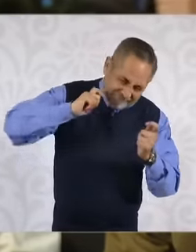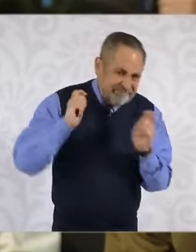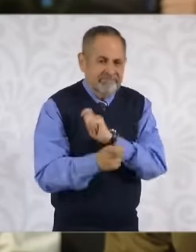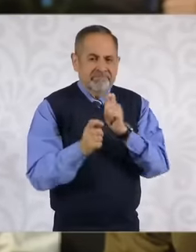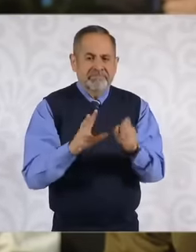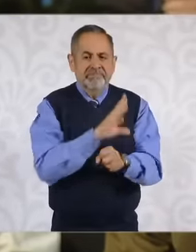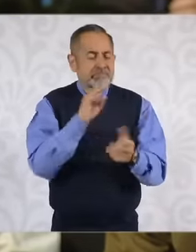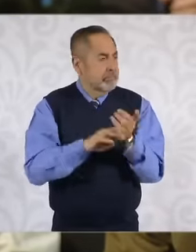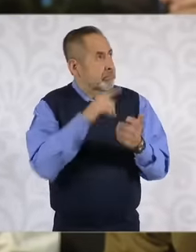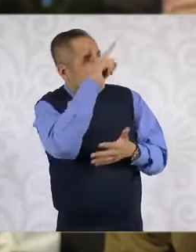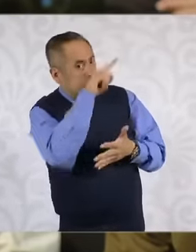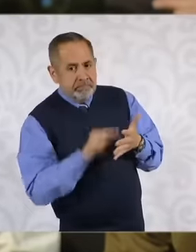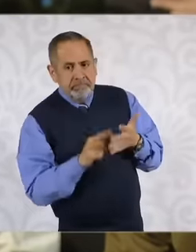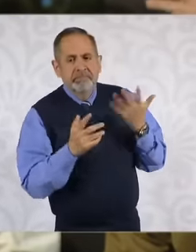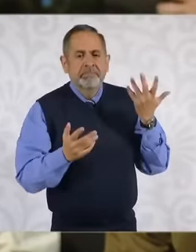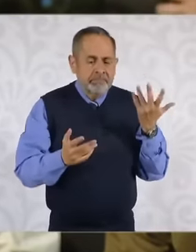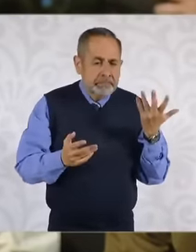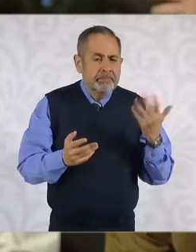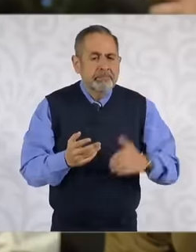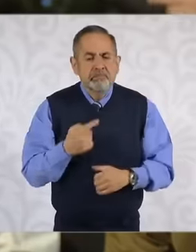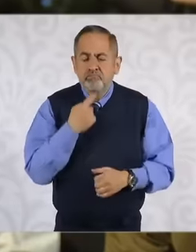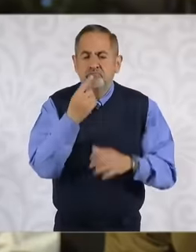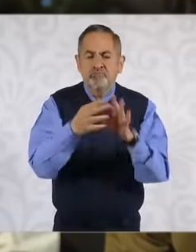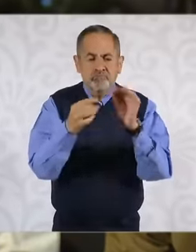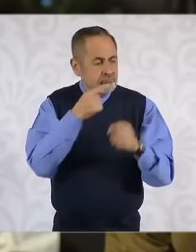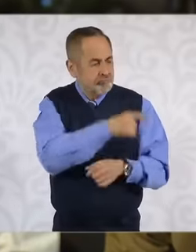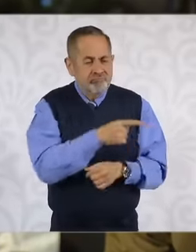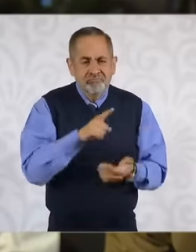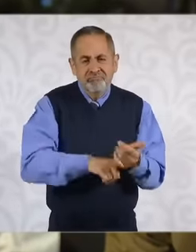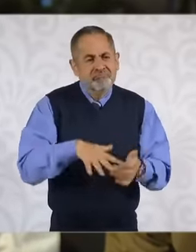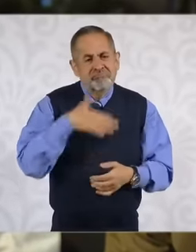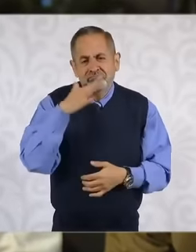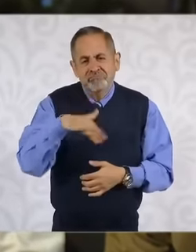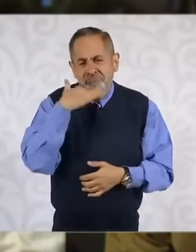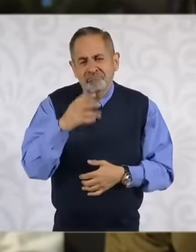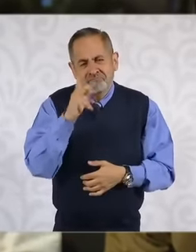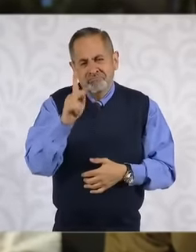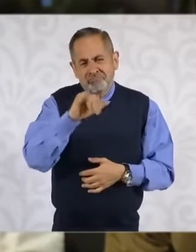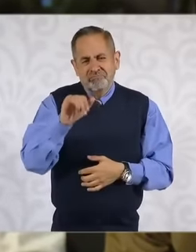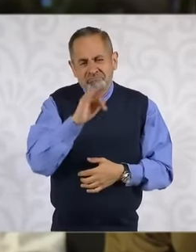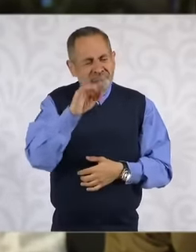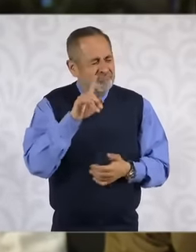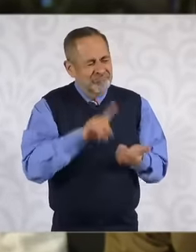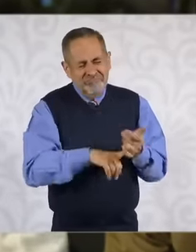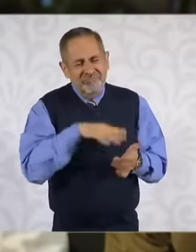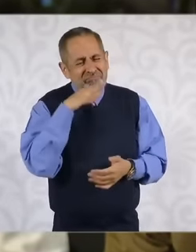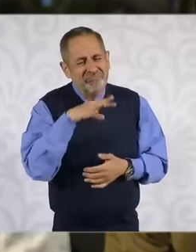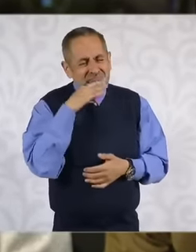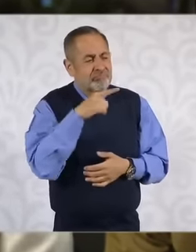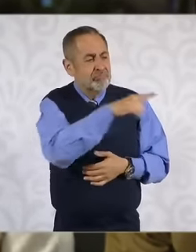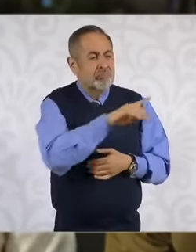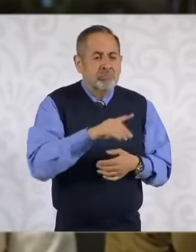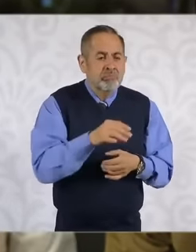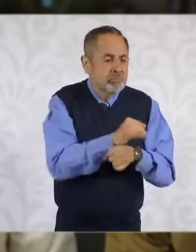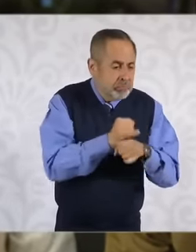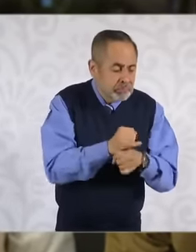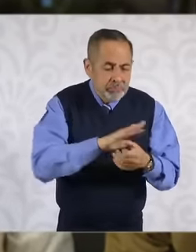shared that the corruption that has existed since the creation of the folders from the